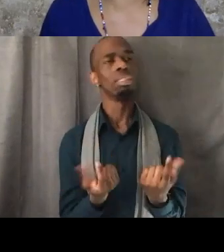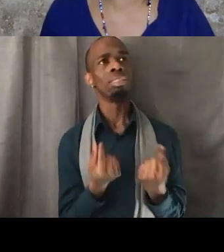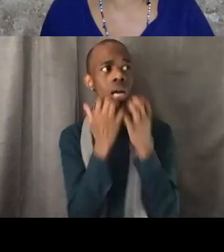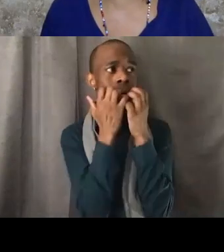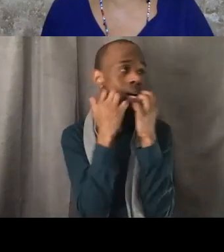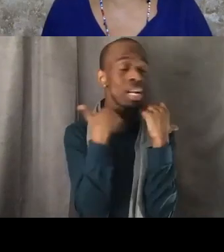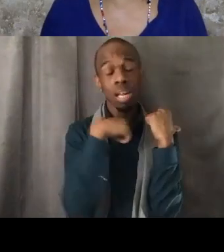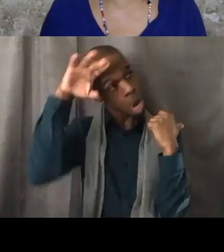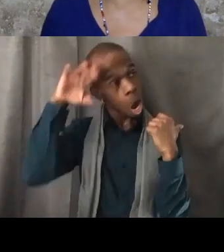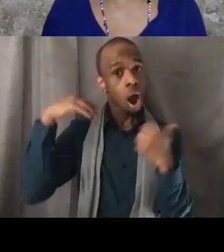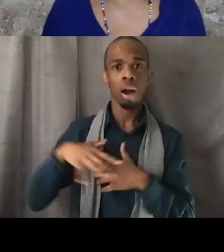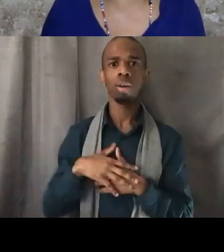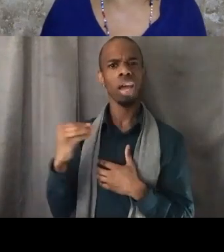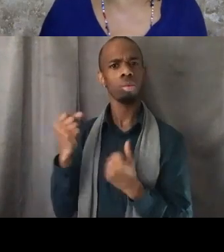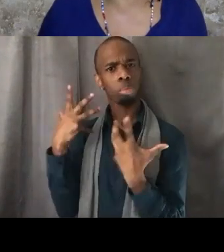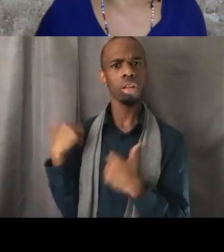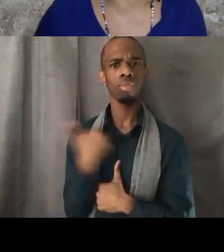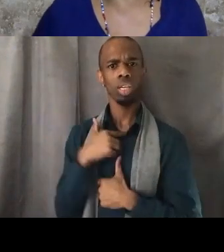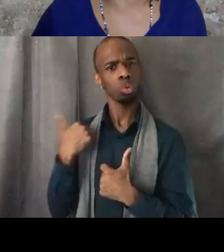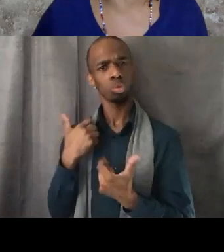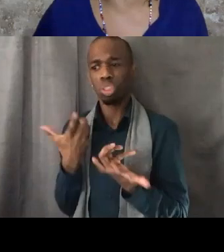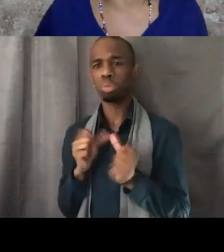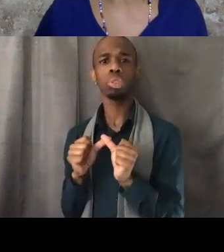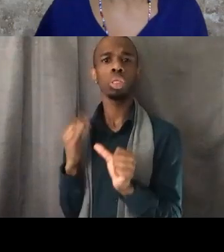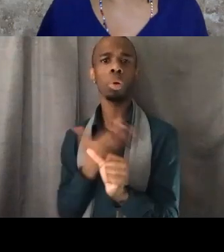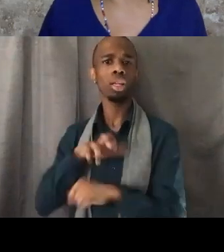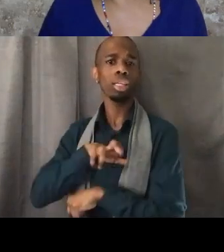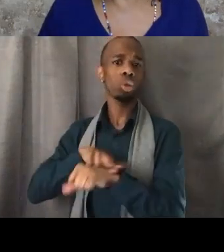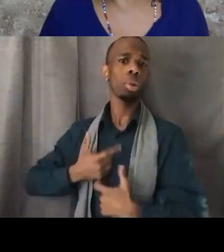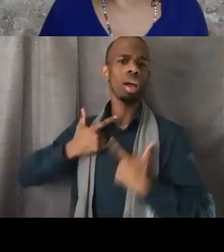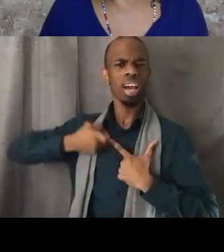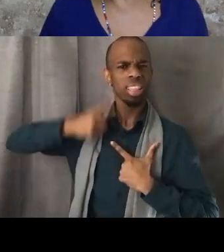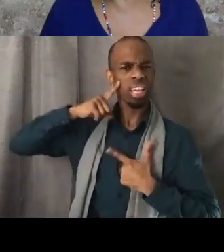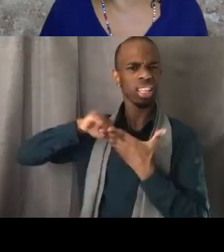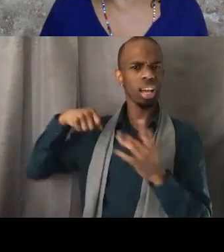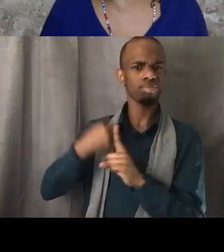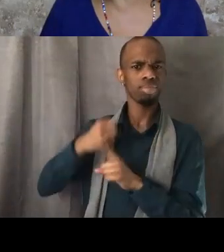that we had to do in our lives, it was a weekend I believe it was a Saturday. Have I shared this story with you all before